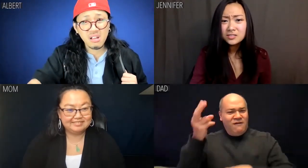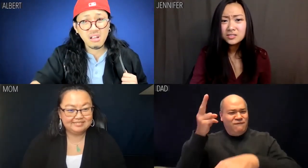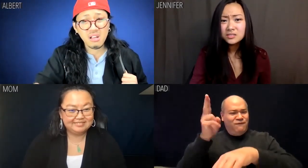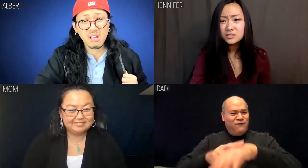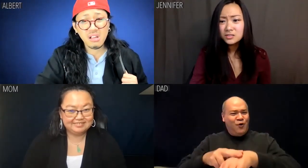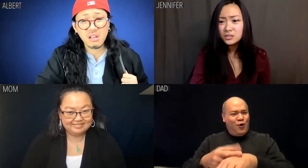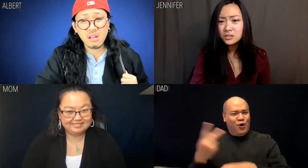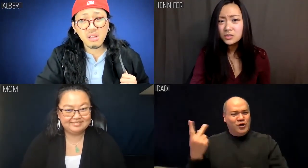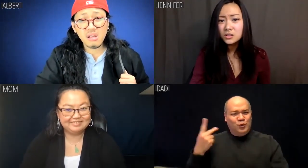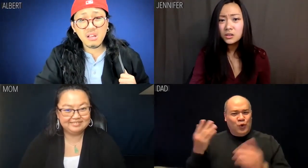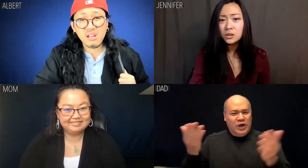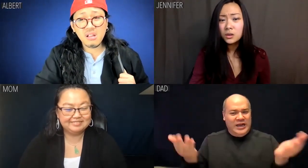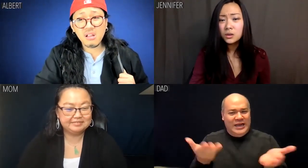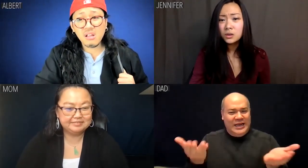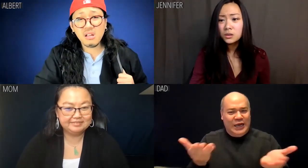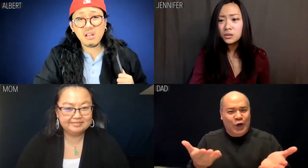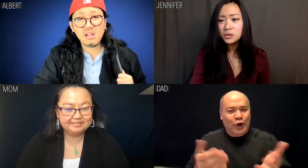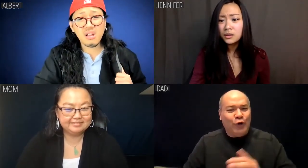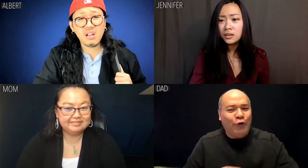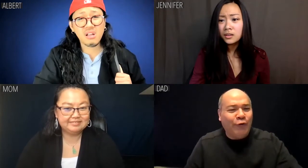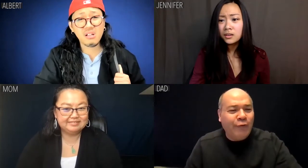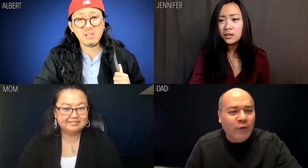Dad: Of course we're here.